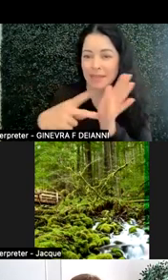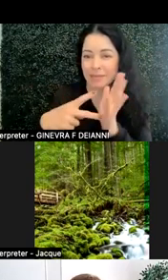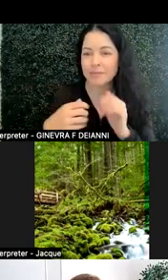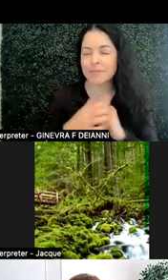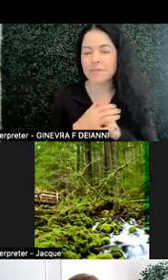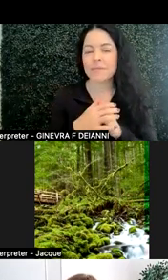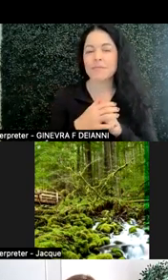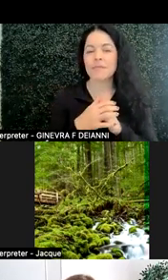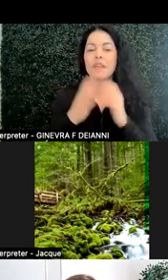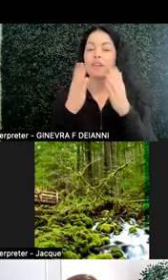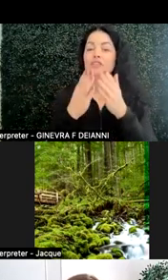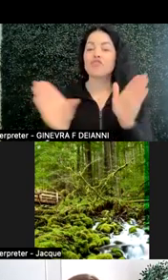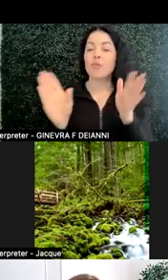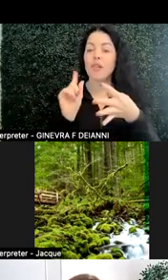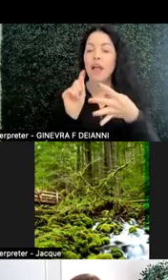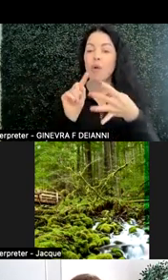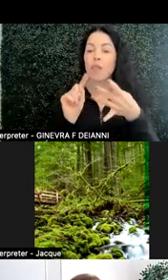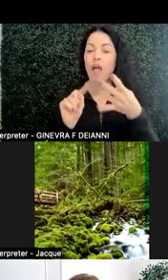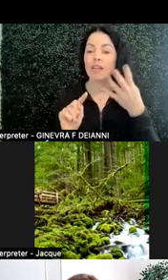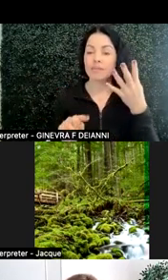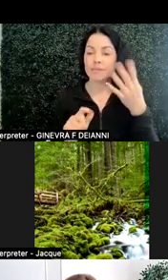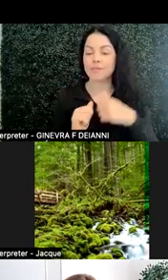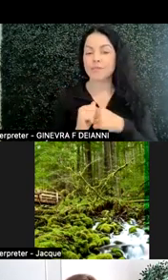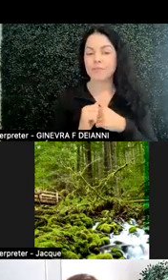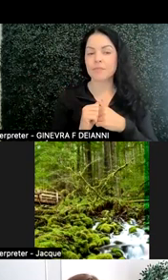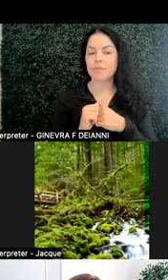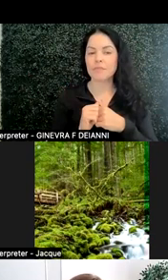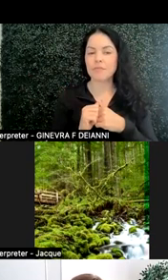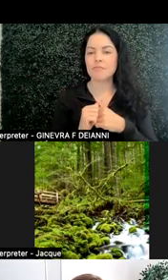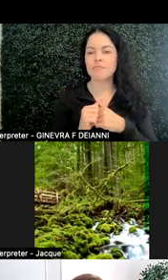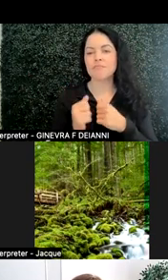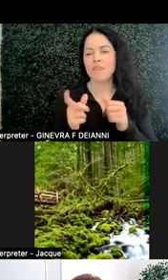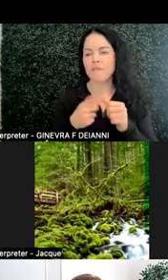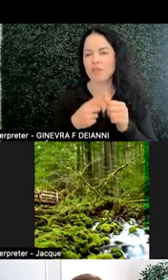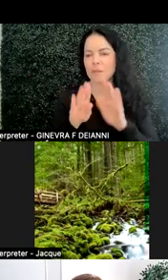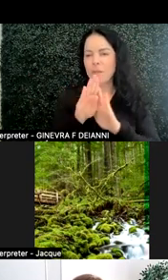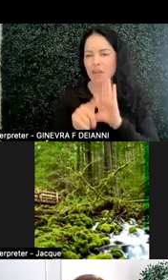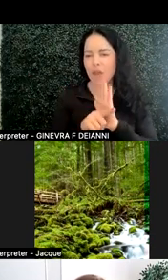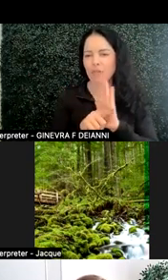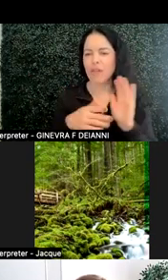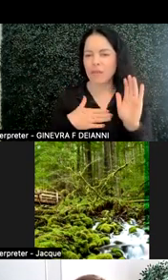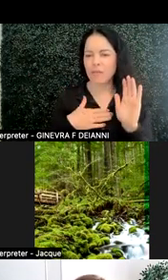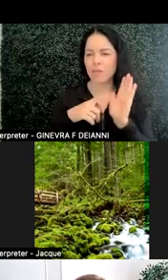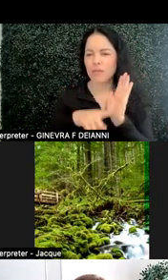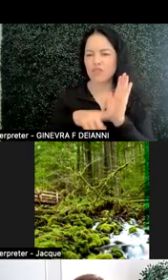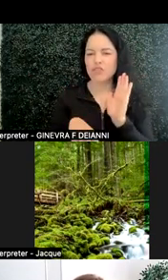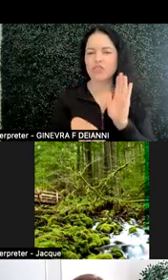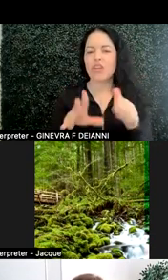So there's a general outline. I'm going to give you a little more background on the research. Our guiding perspectives and assumptions